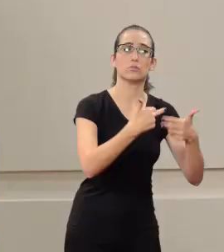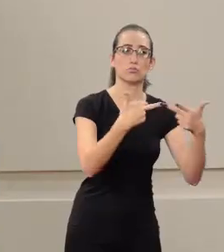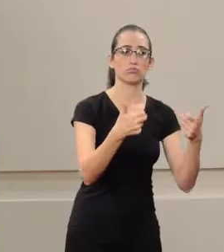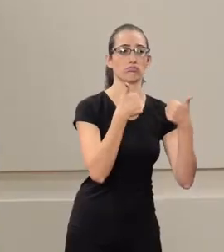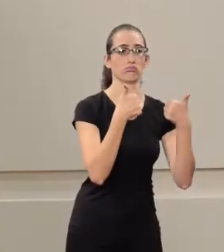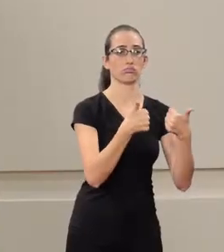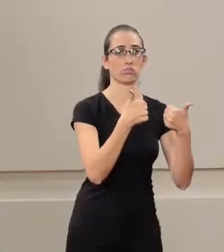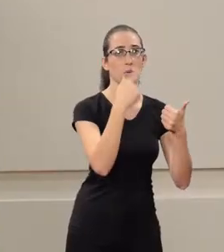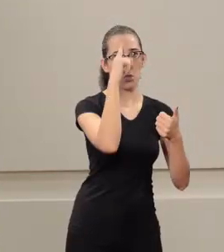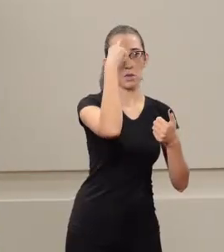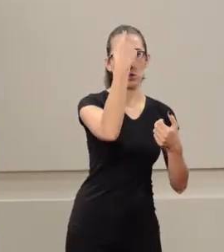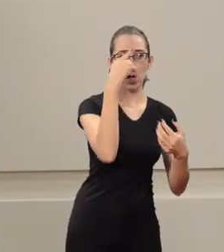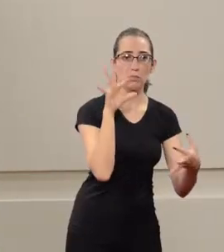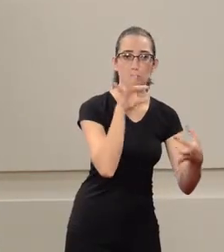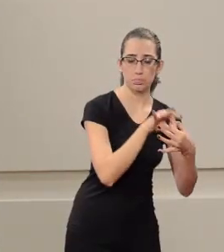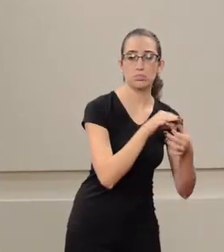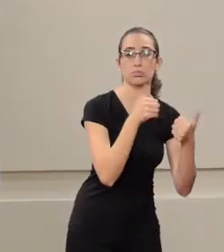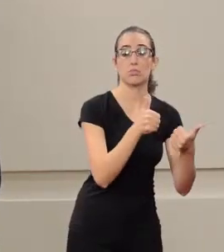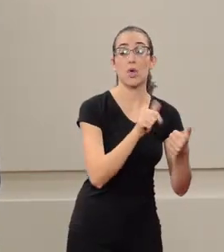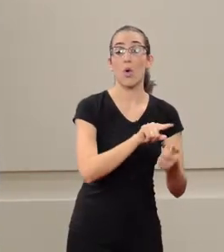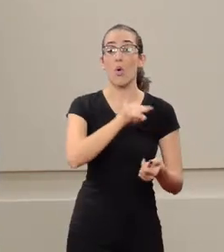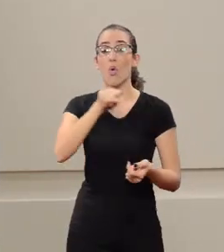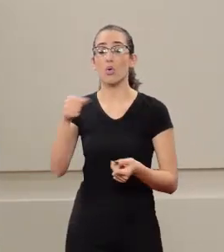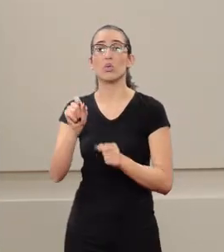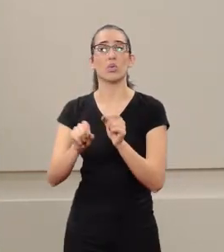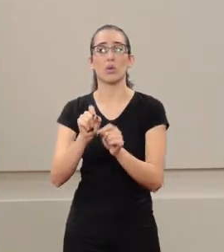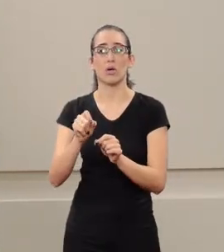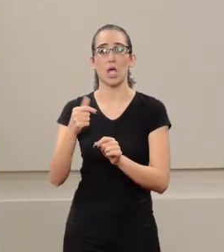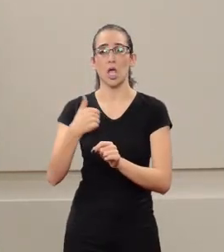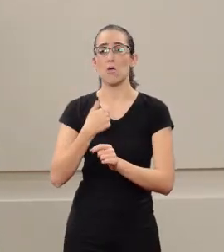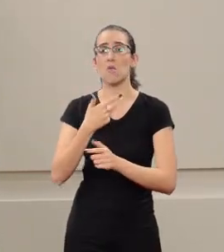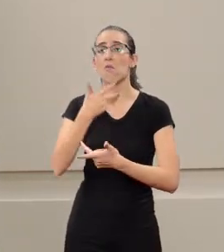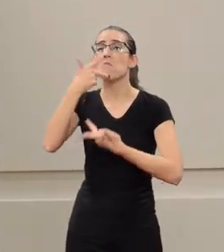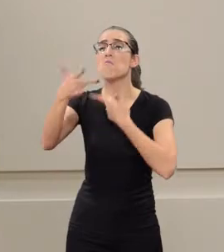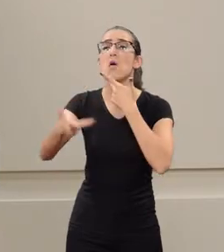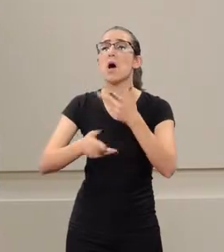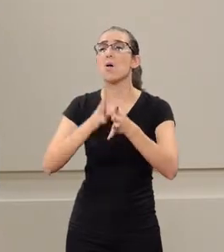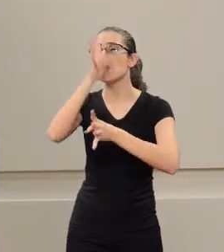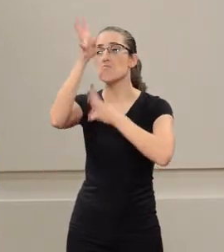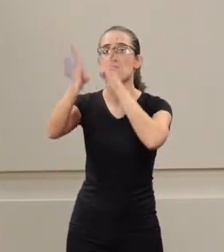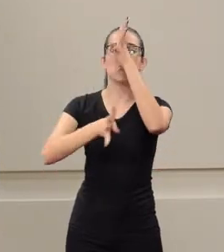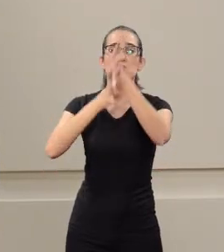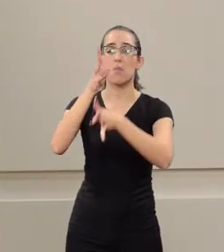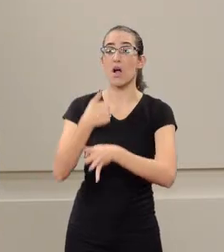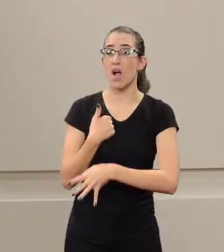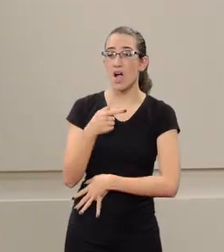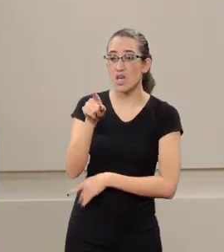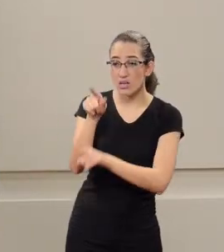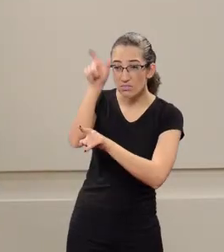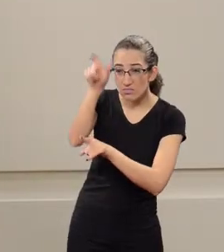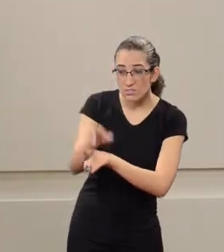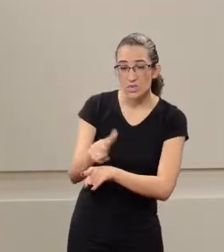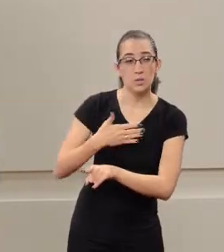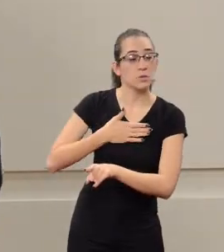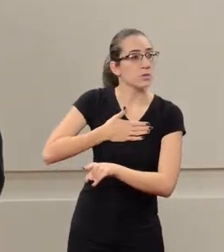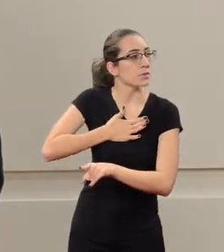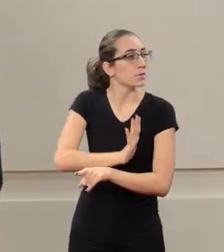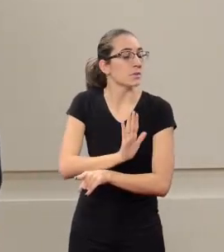The other thing is producing a speech because I don't like the person